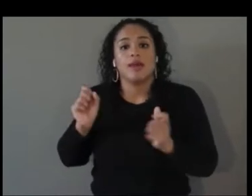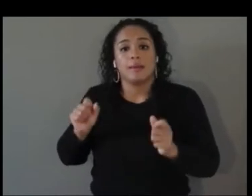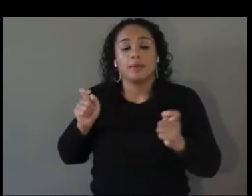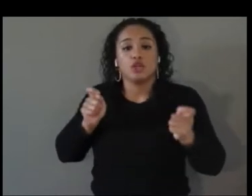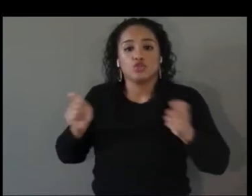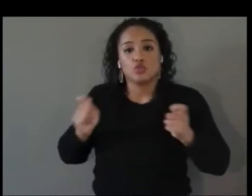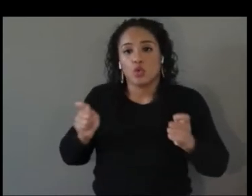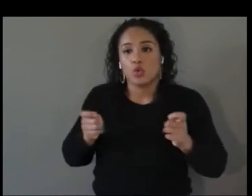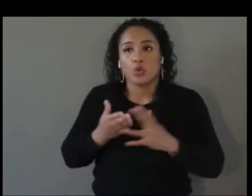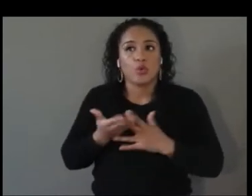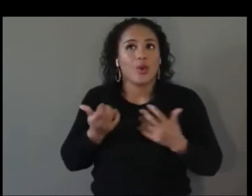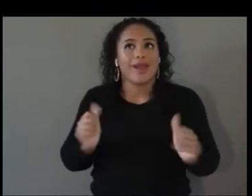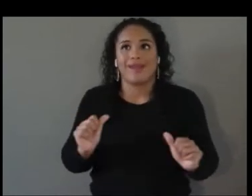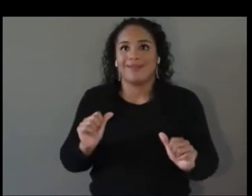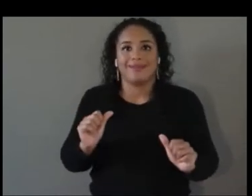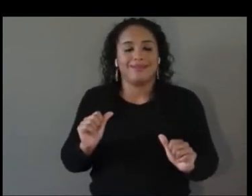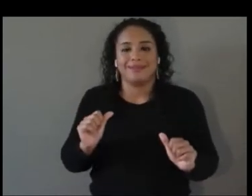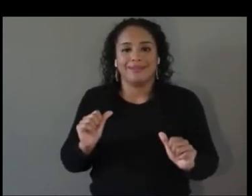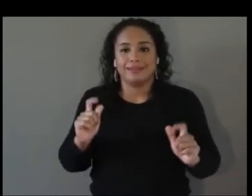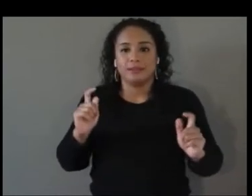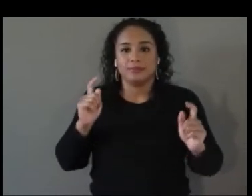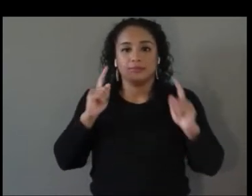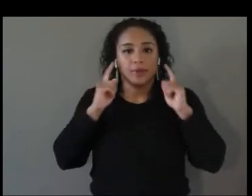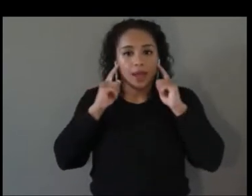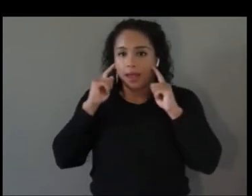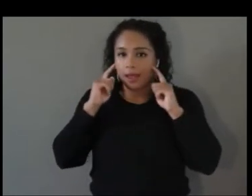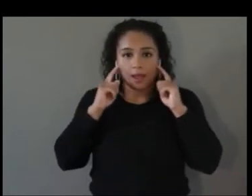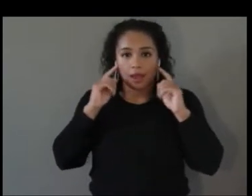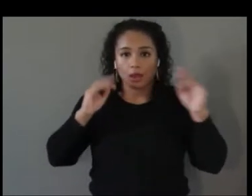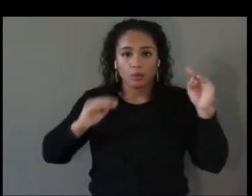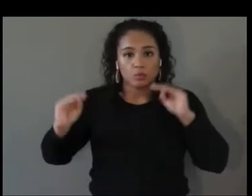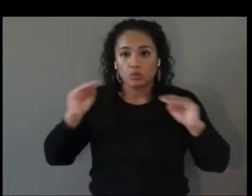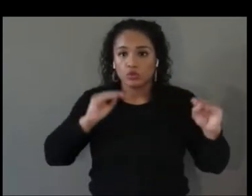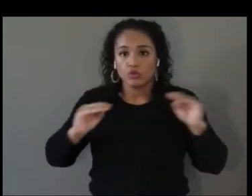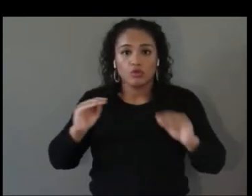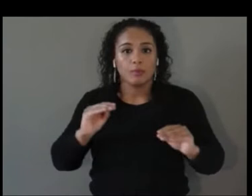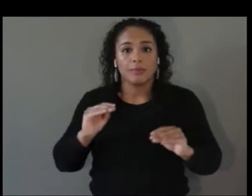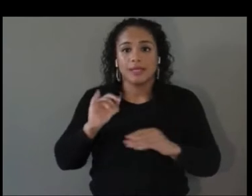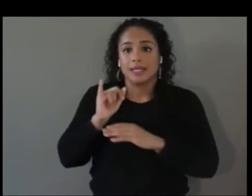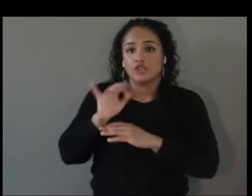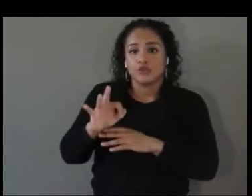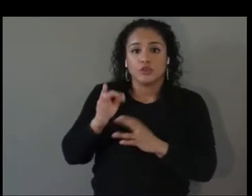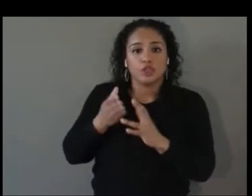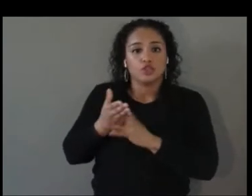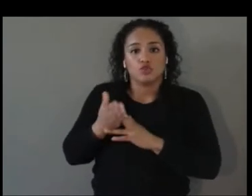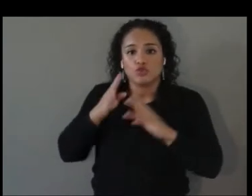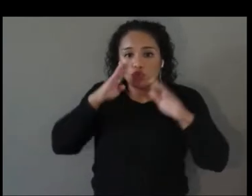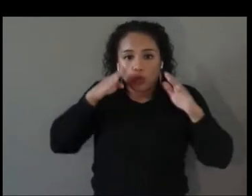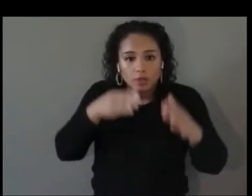control interface through focusing on objects and selecting things. A little bit about us,